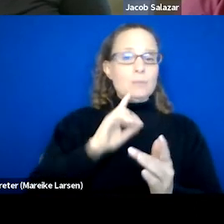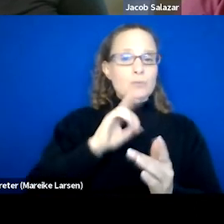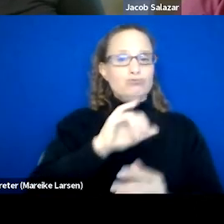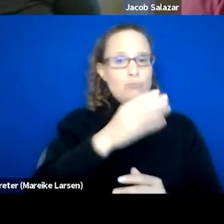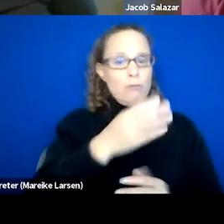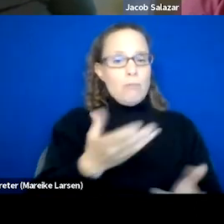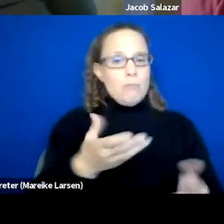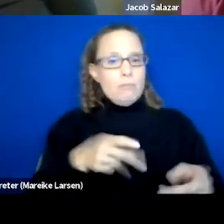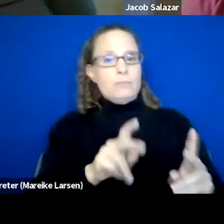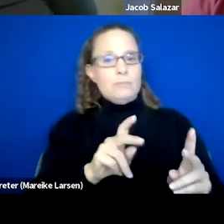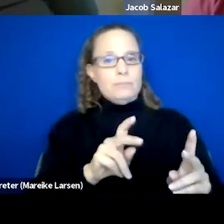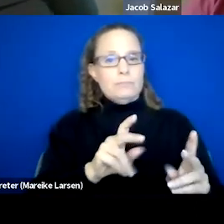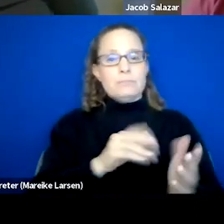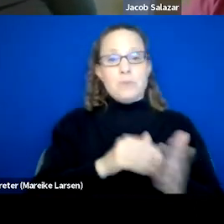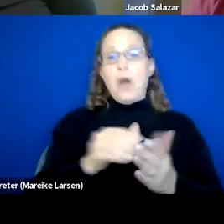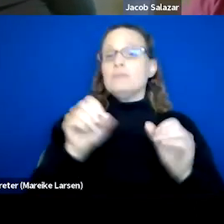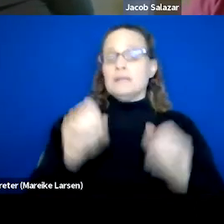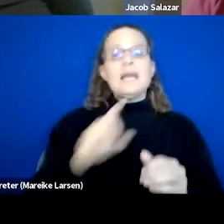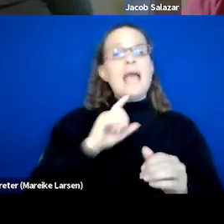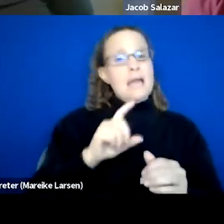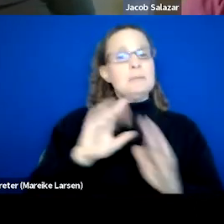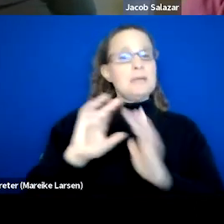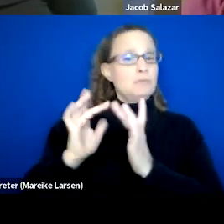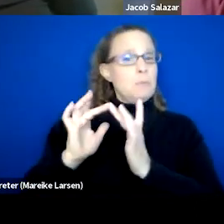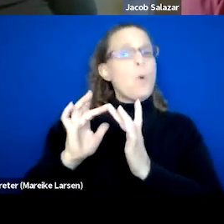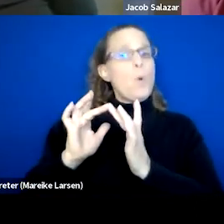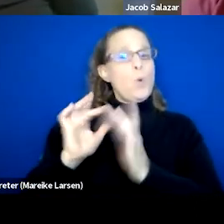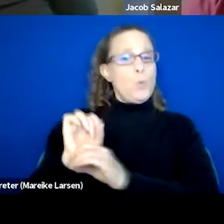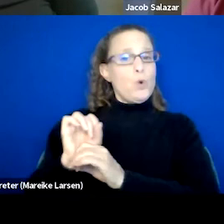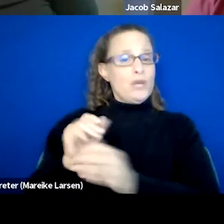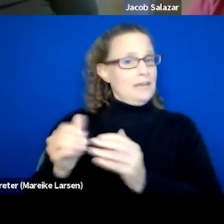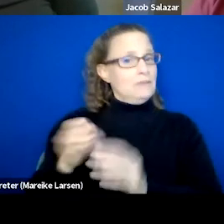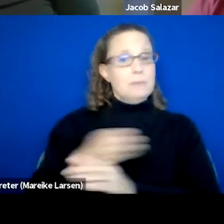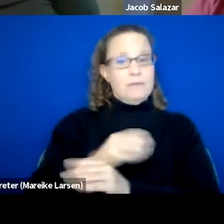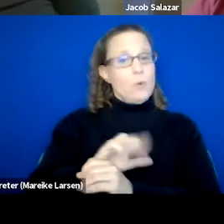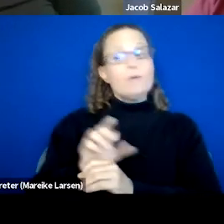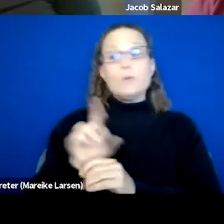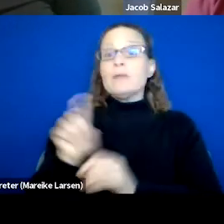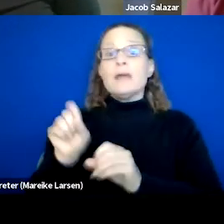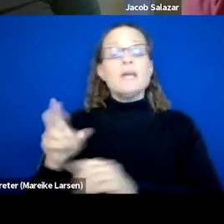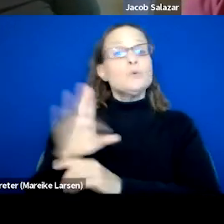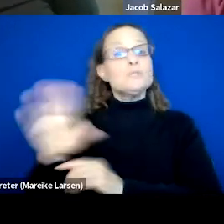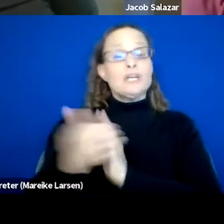Oftentimes I can be remote even before COVID time where they're able to utilize those skills in the tech industry,